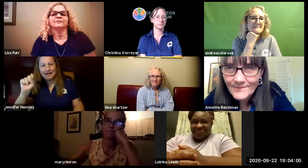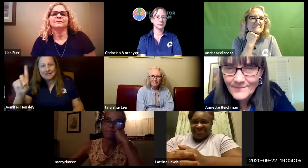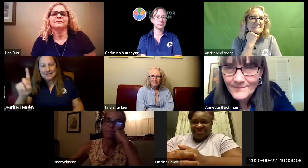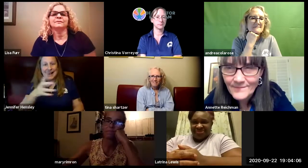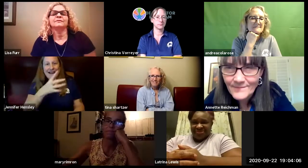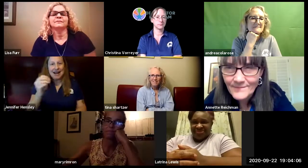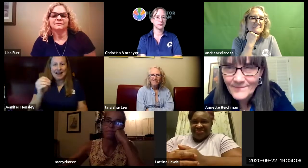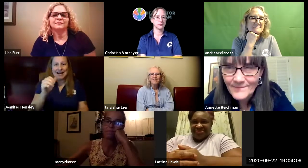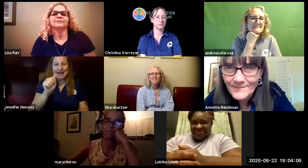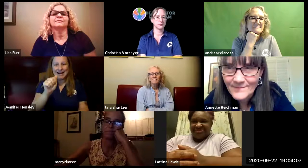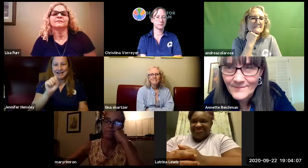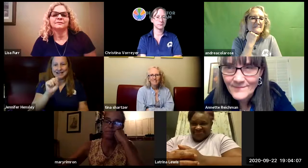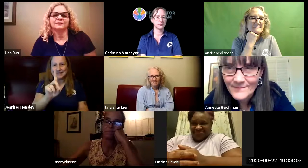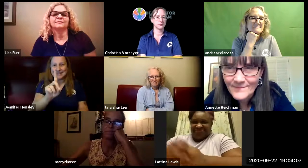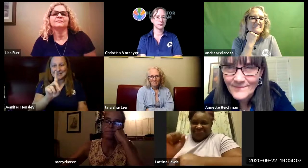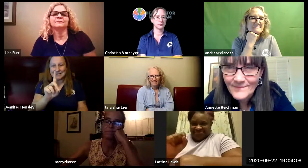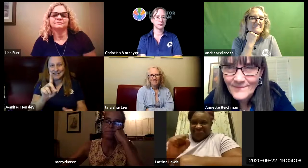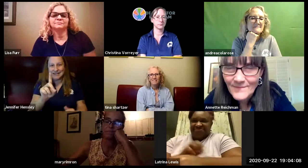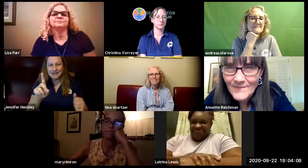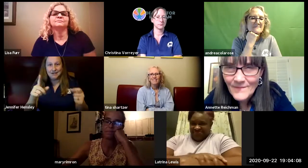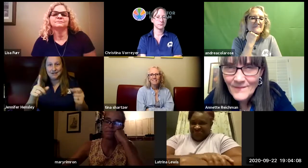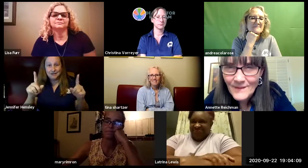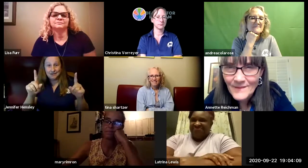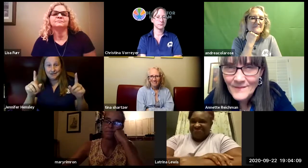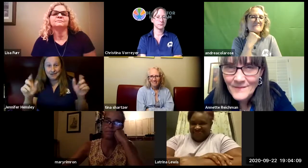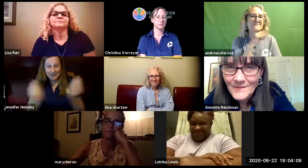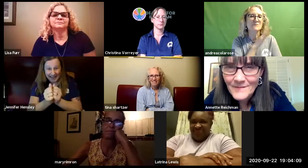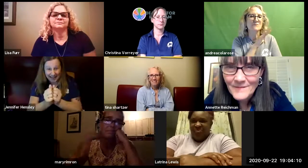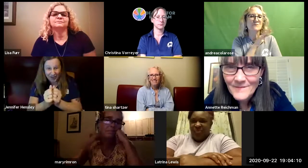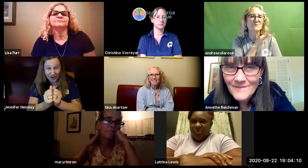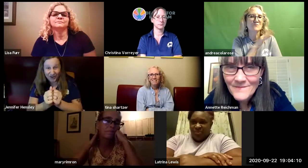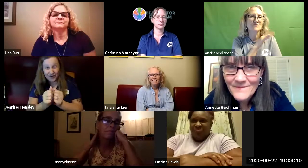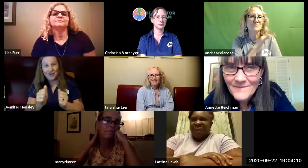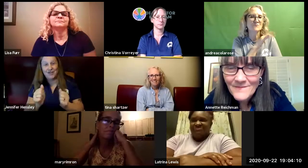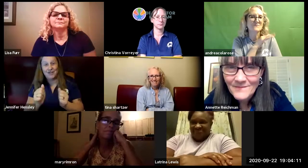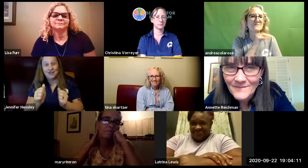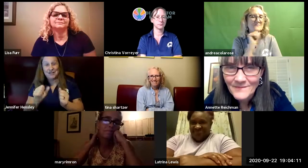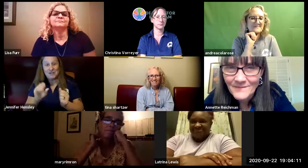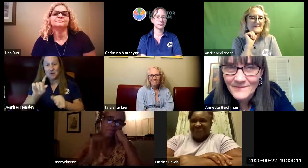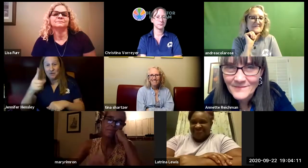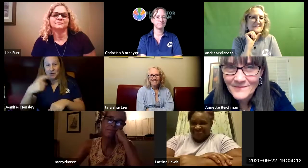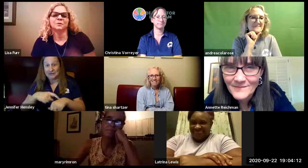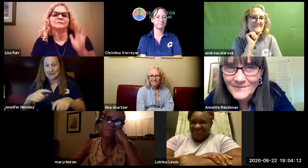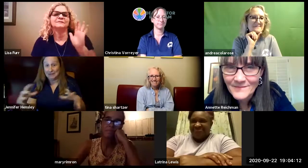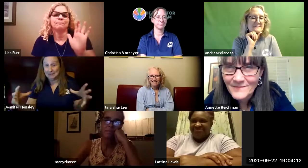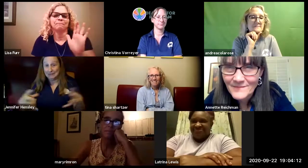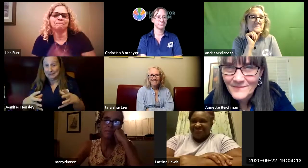and we will be hosting that with ptsd